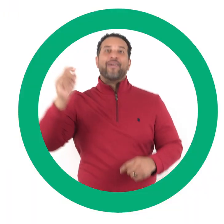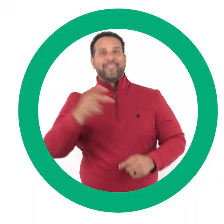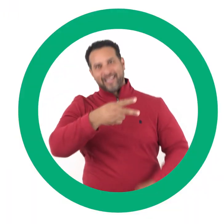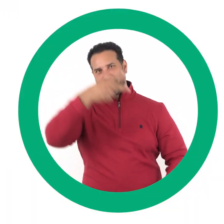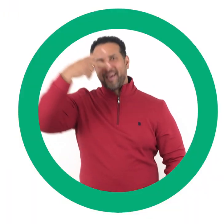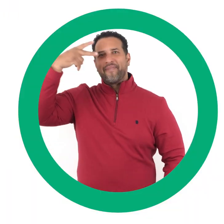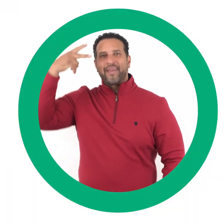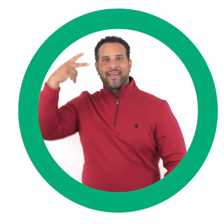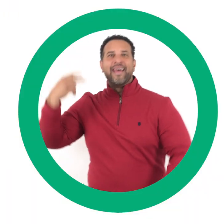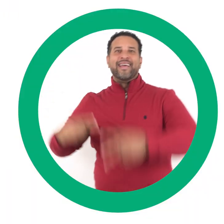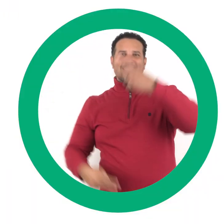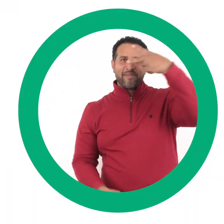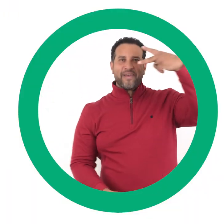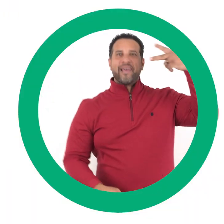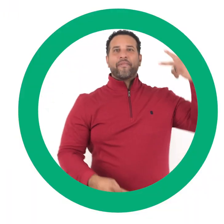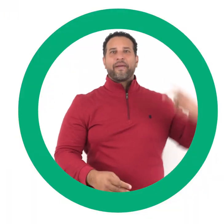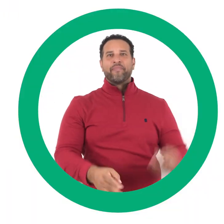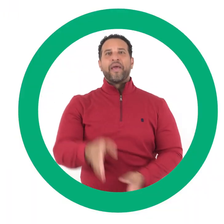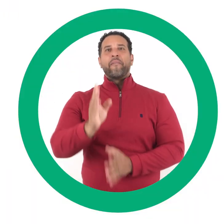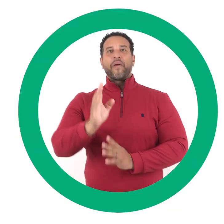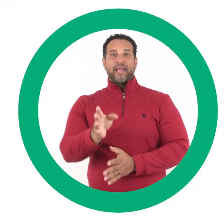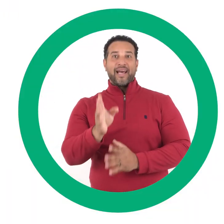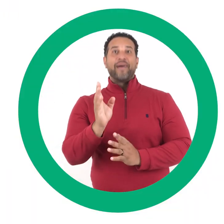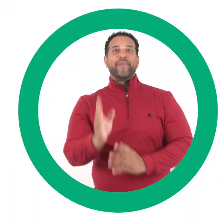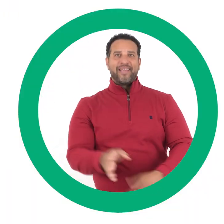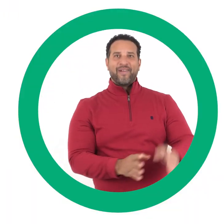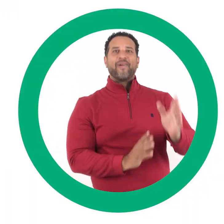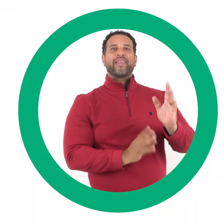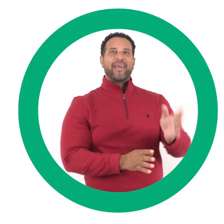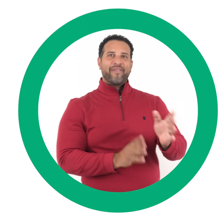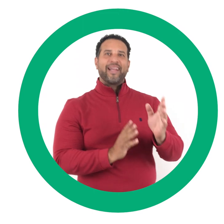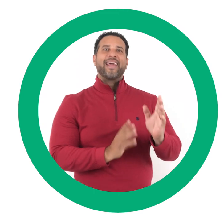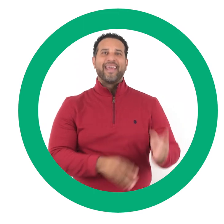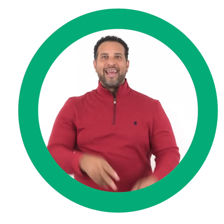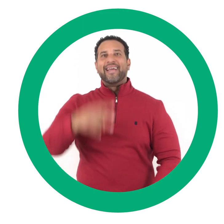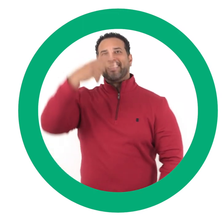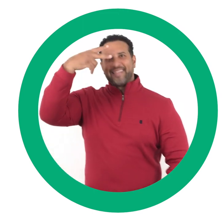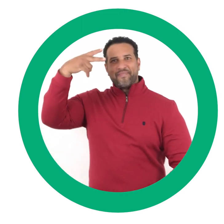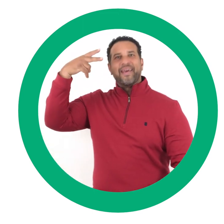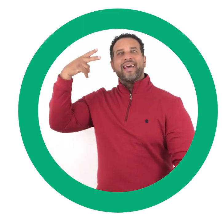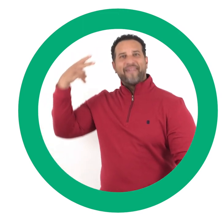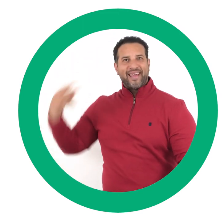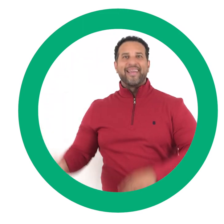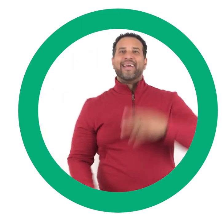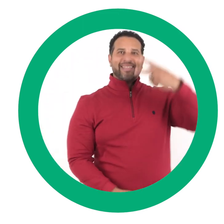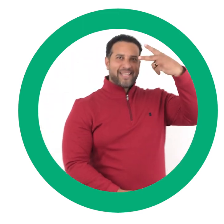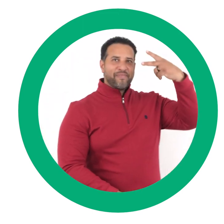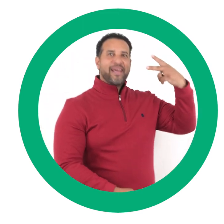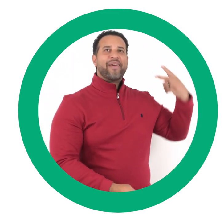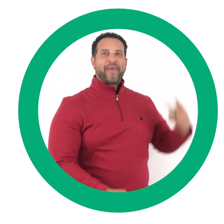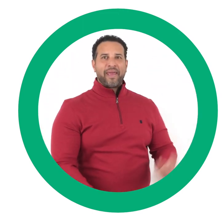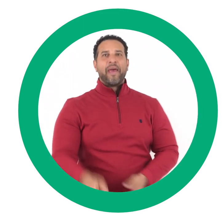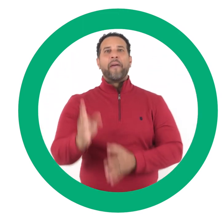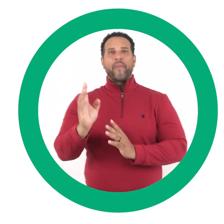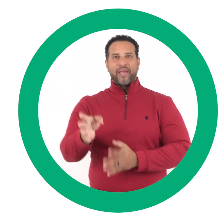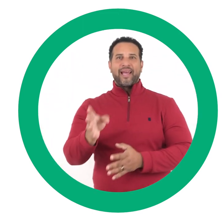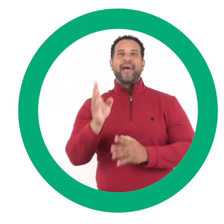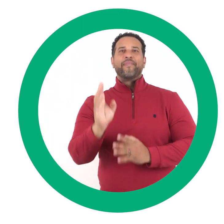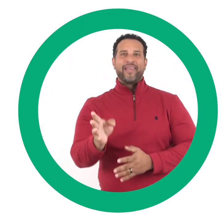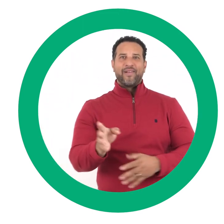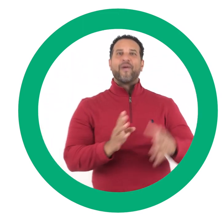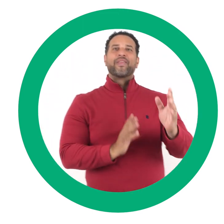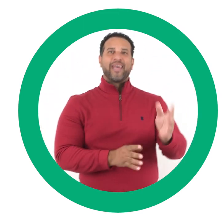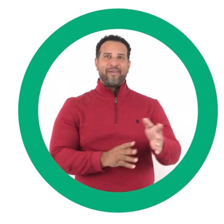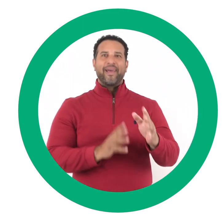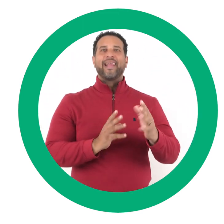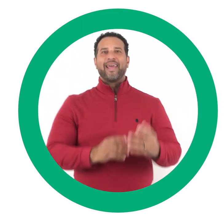Si me ven, si me ven, voy camino de Belén.